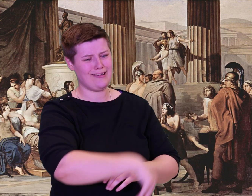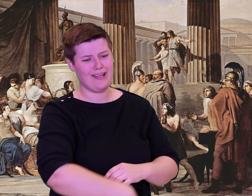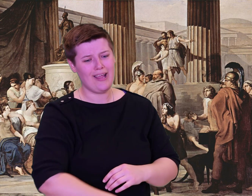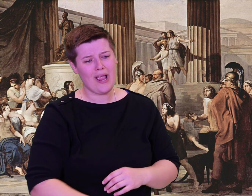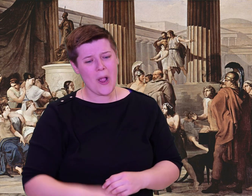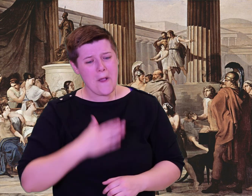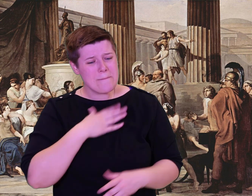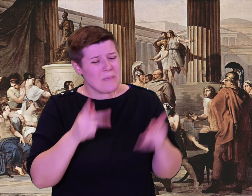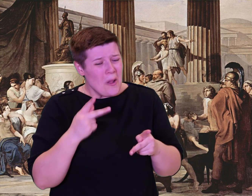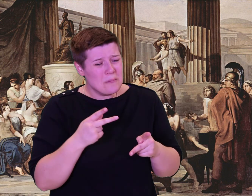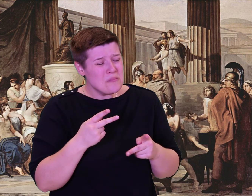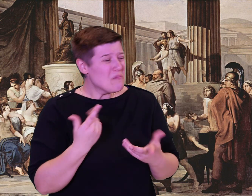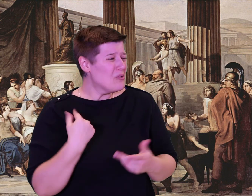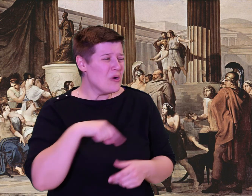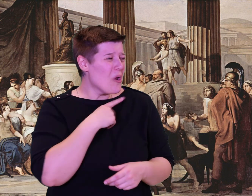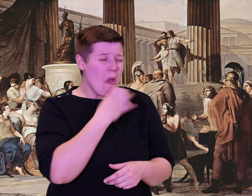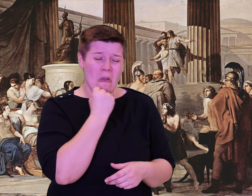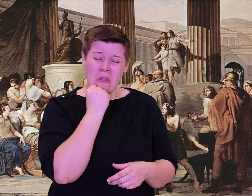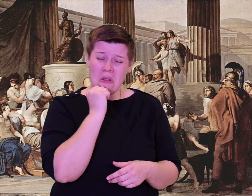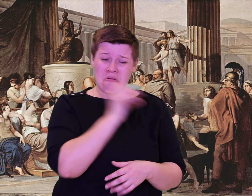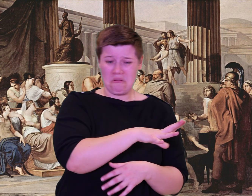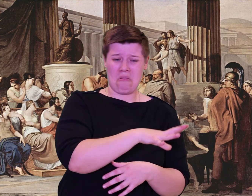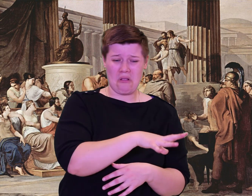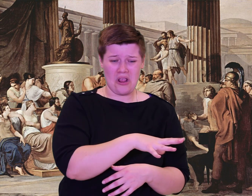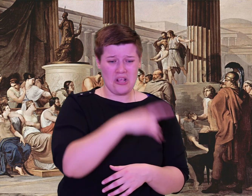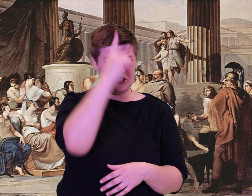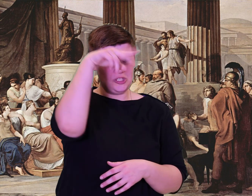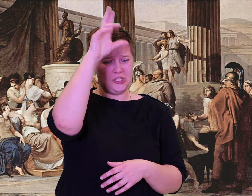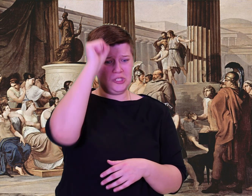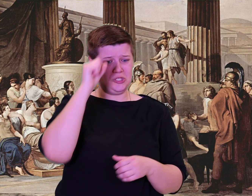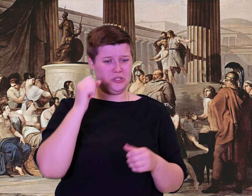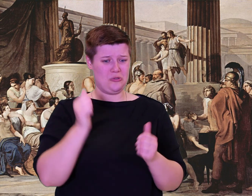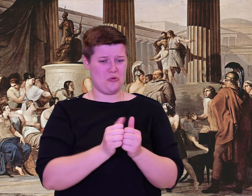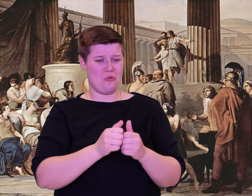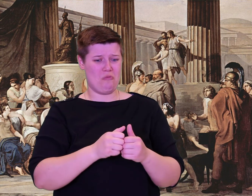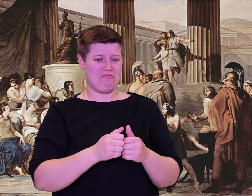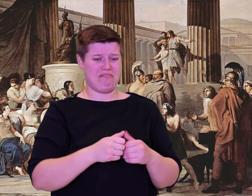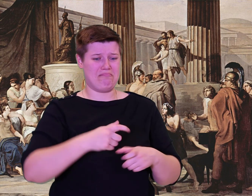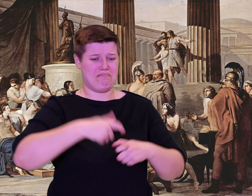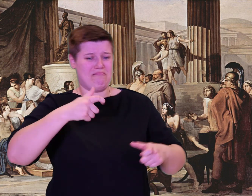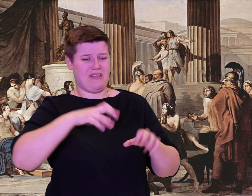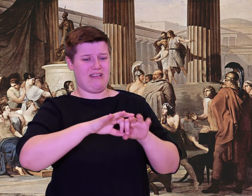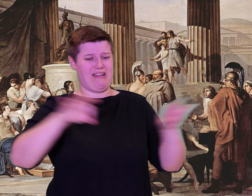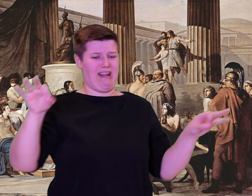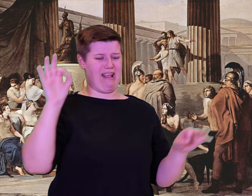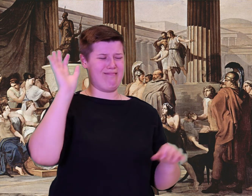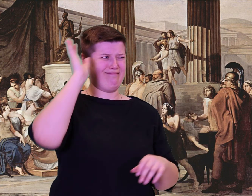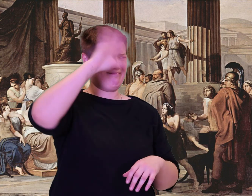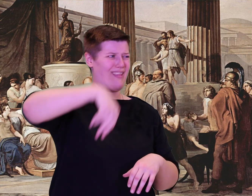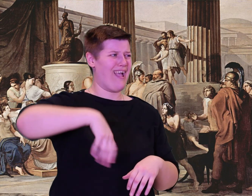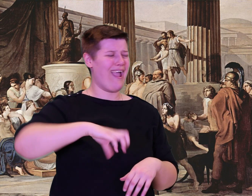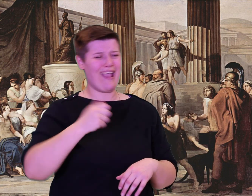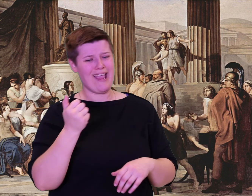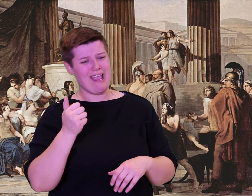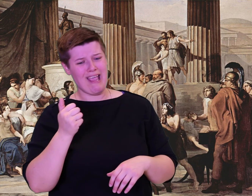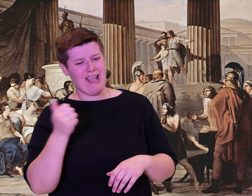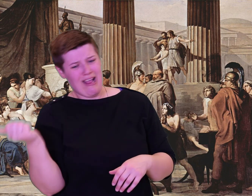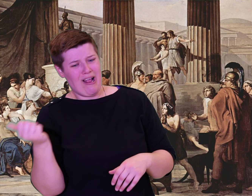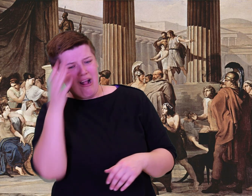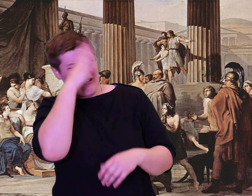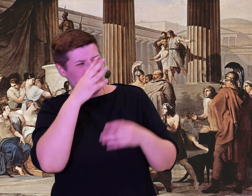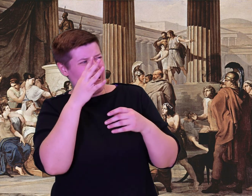If I spare you or spare your friends, it will not be out of fear of Zeus.